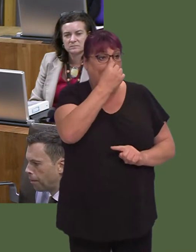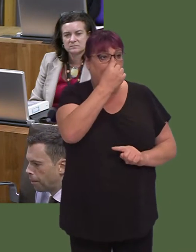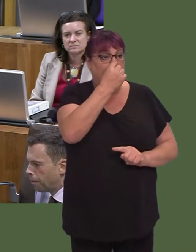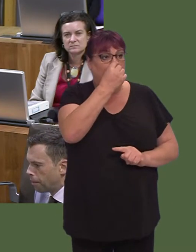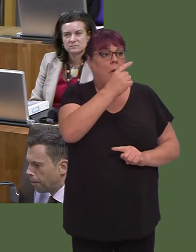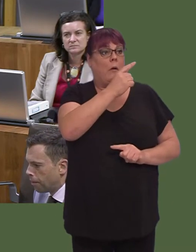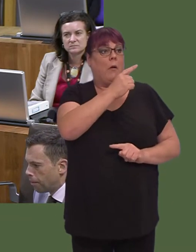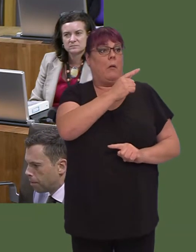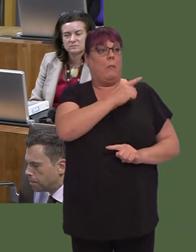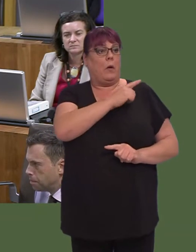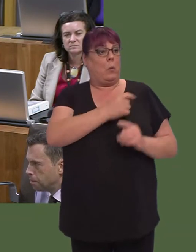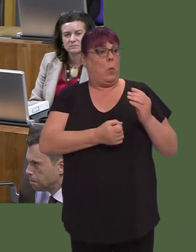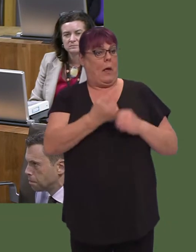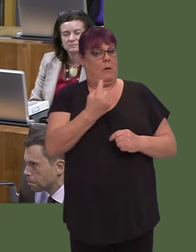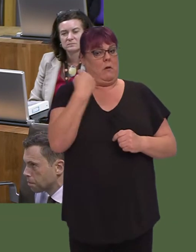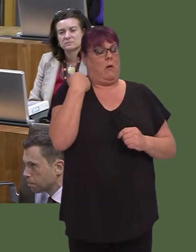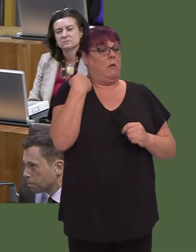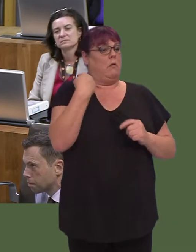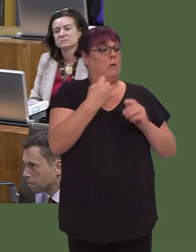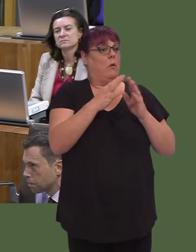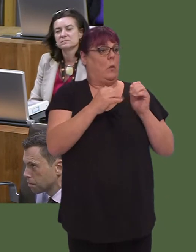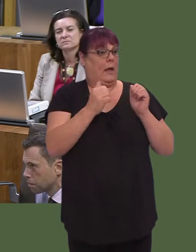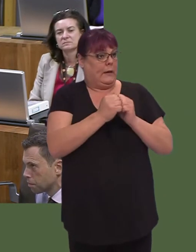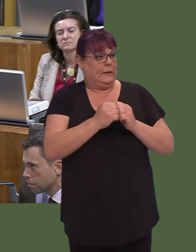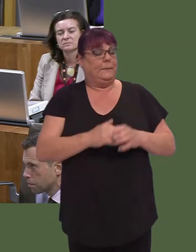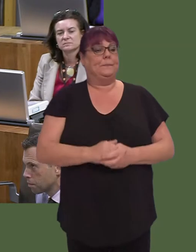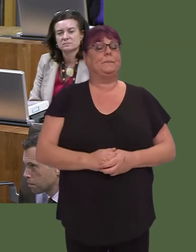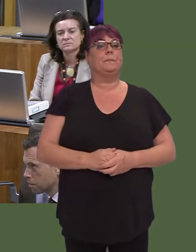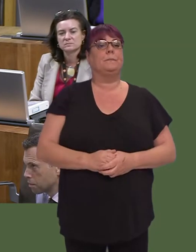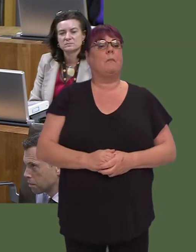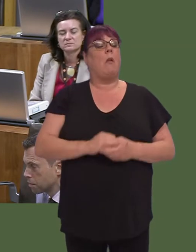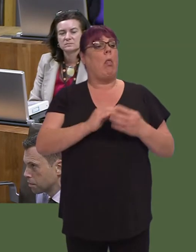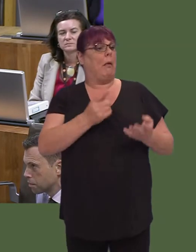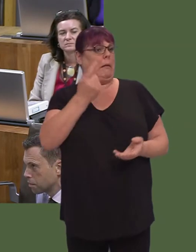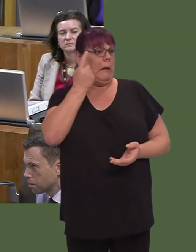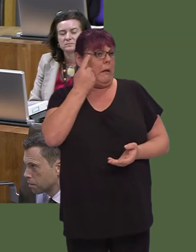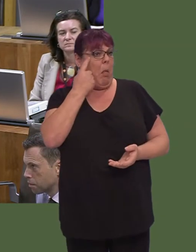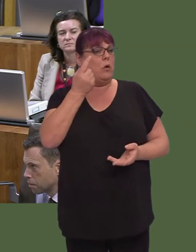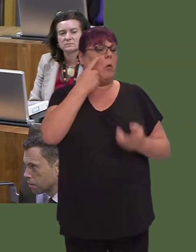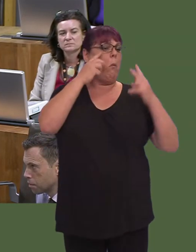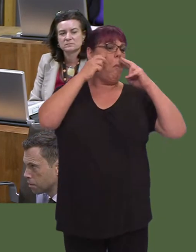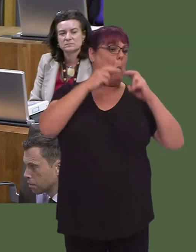that we have seen from the flooding over the course of the past weekend. That is the sensible thing to do, that is the responsible thing to do, but I can say